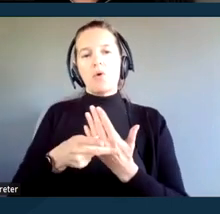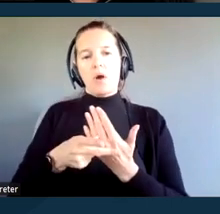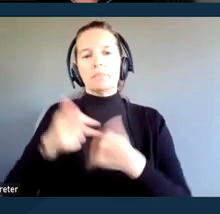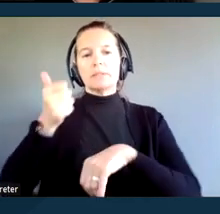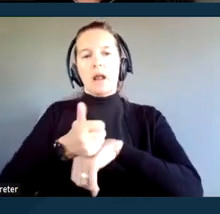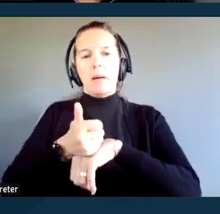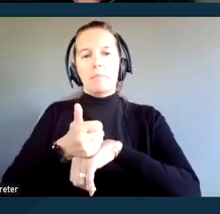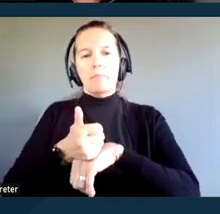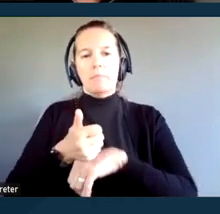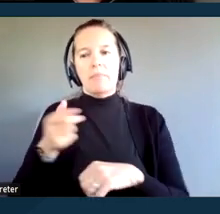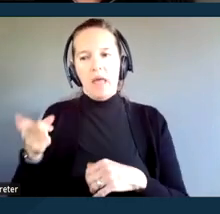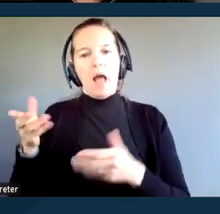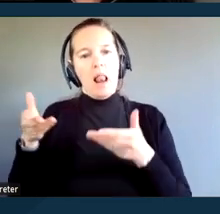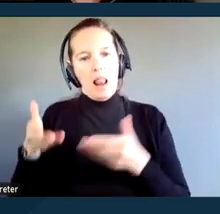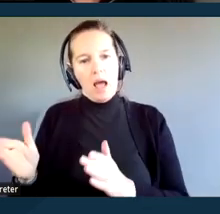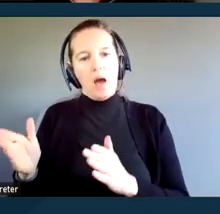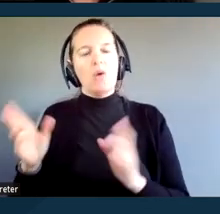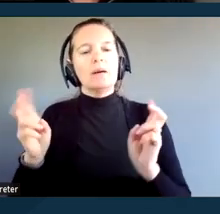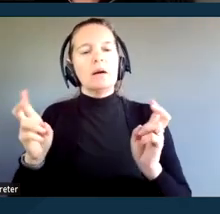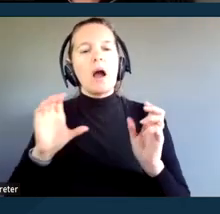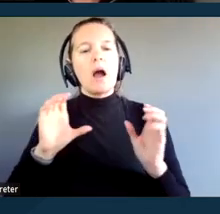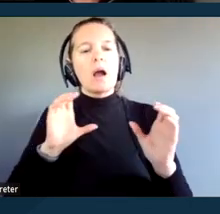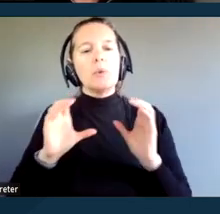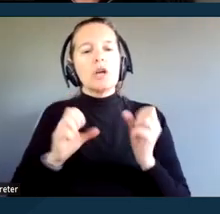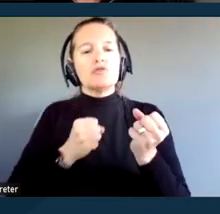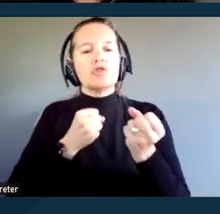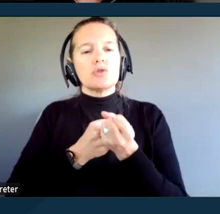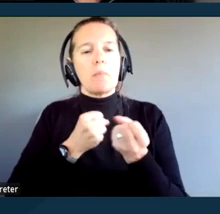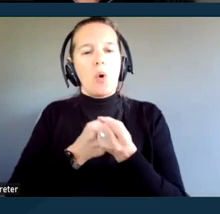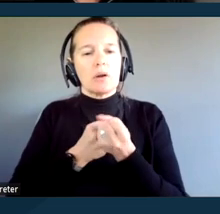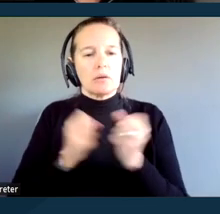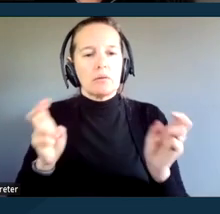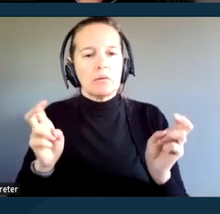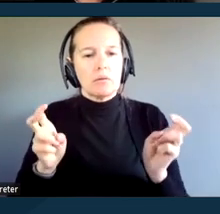to allow communicate what they call communication support to people with particularly